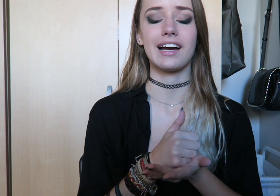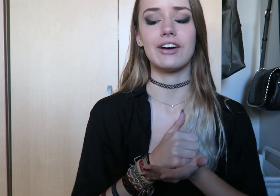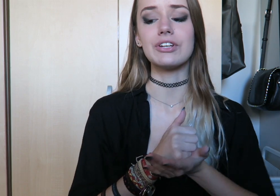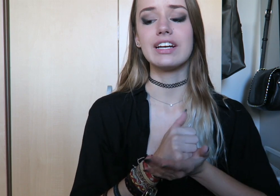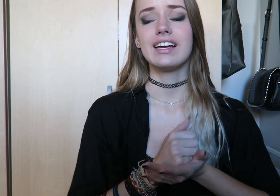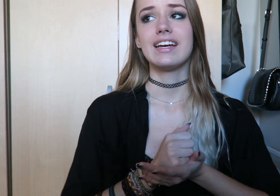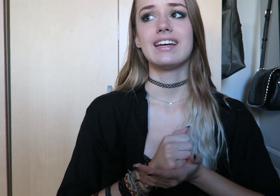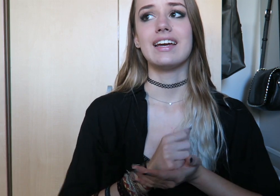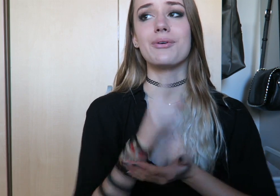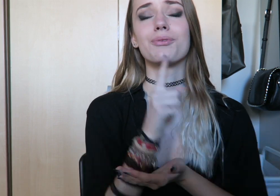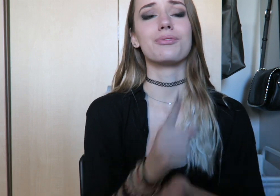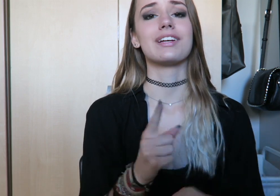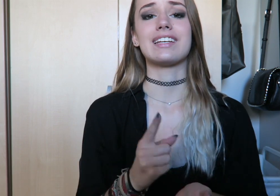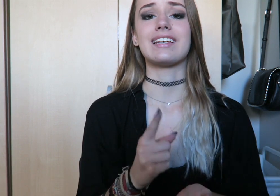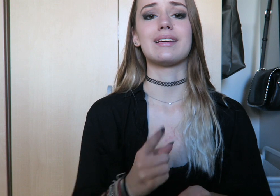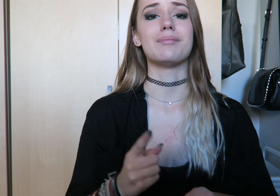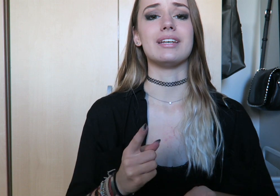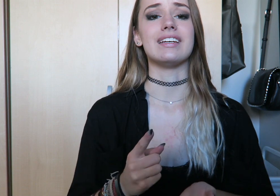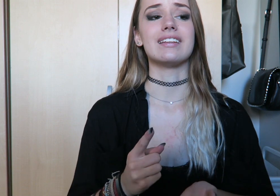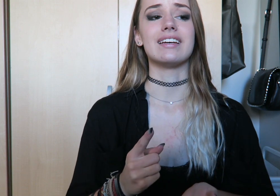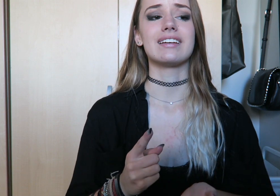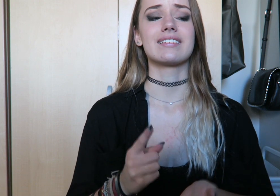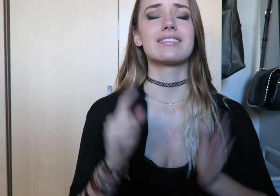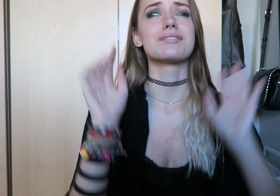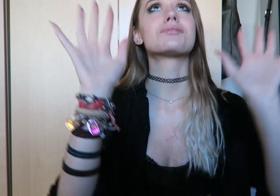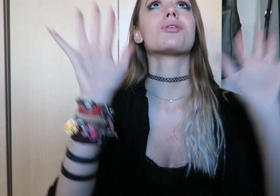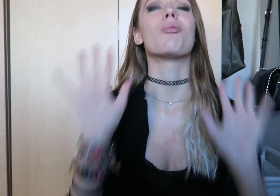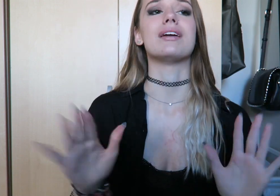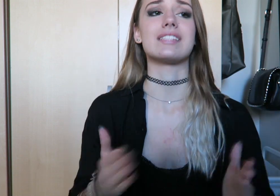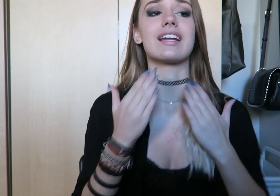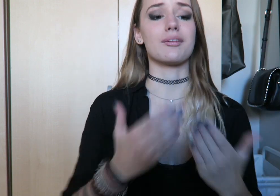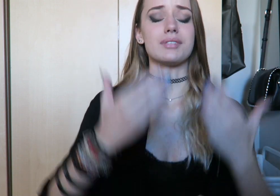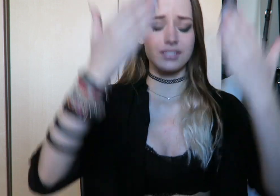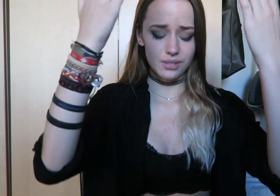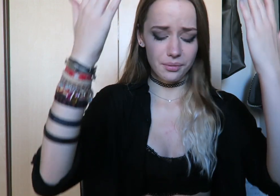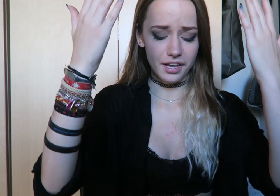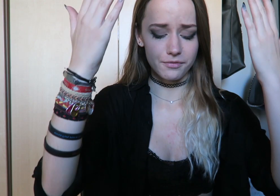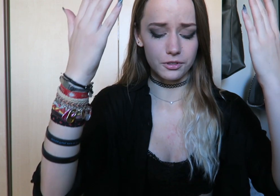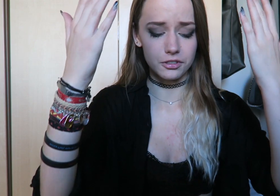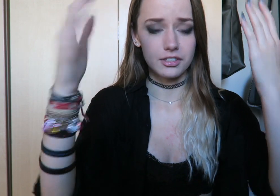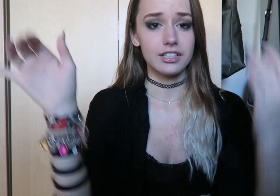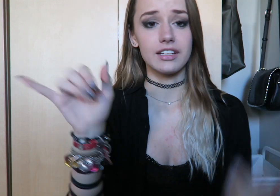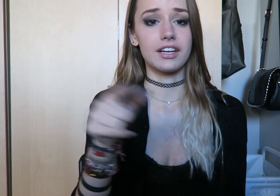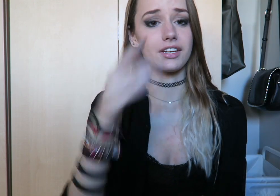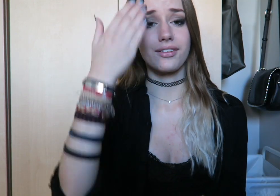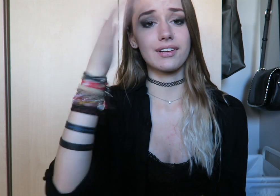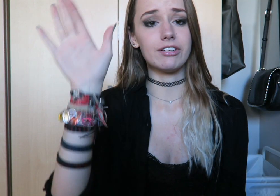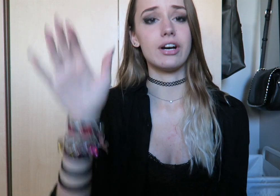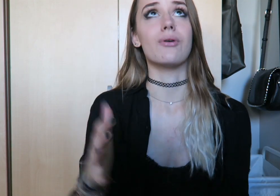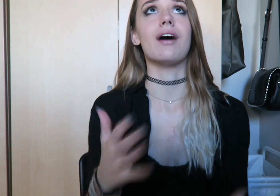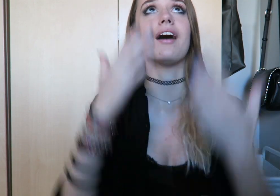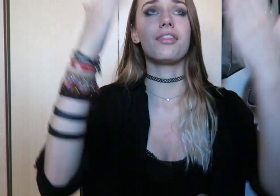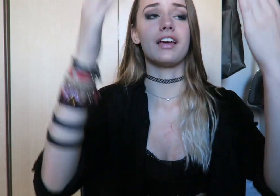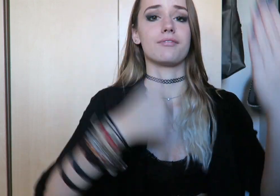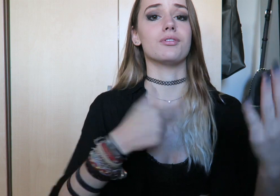It would really be like so amazing, I'd be like so thankful like you don't even know how thankful